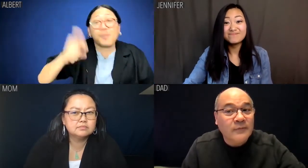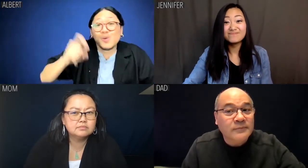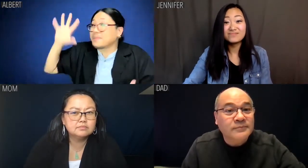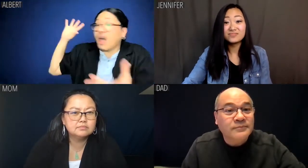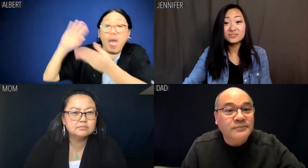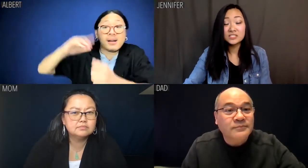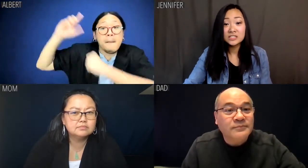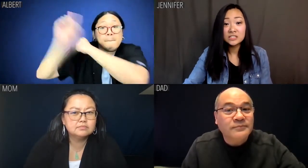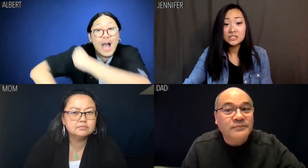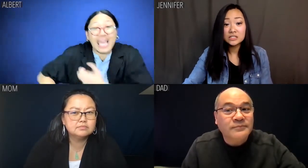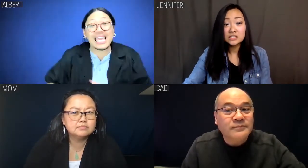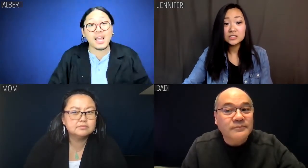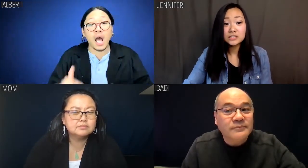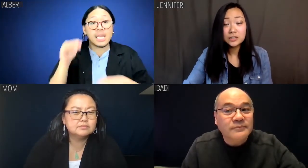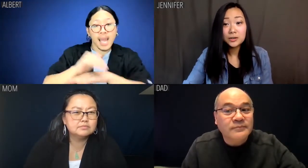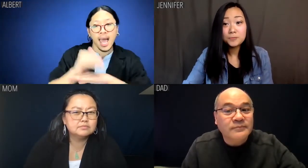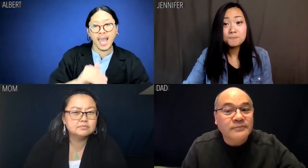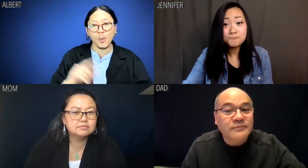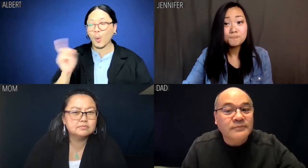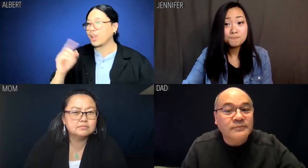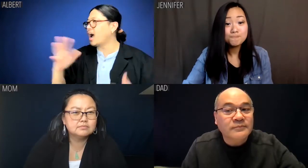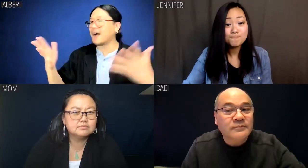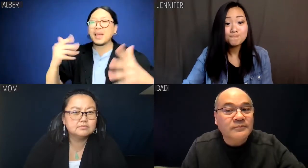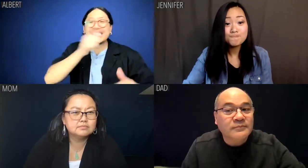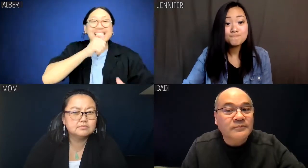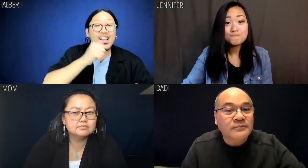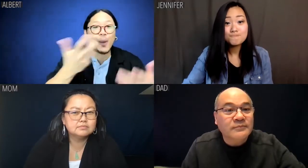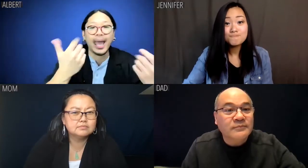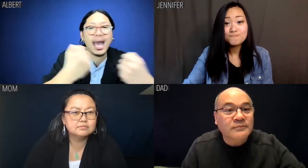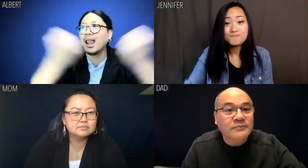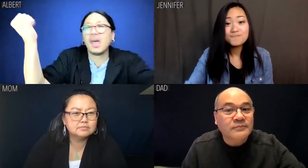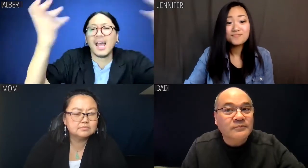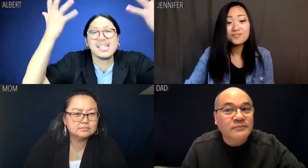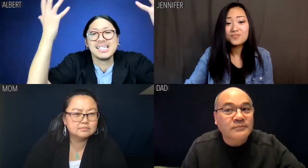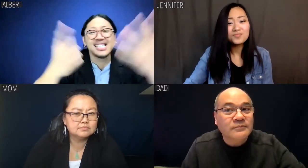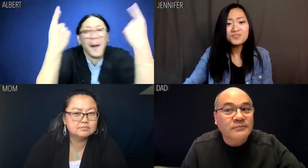This was supposed to be a reckoning. A night where secrets get revealed that...